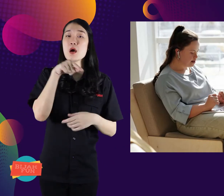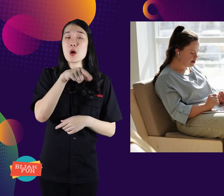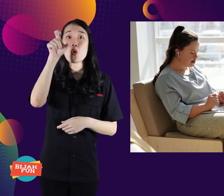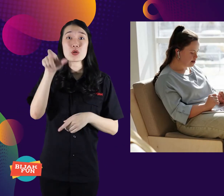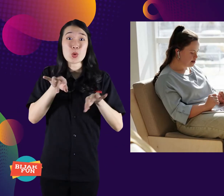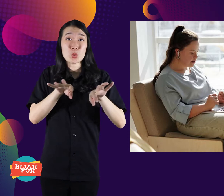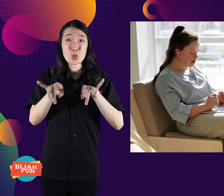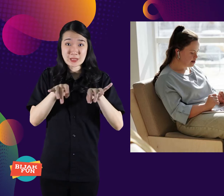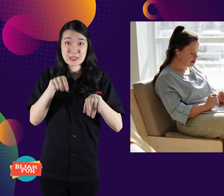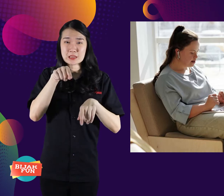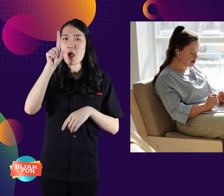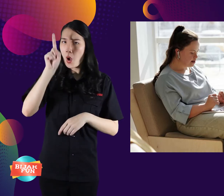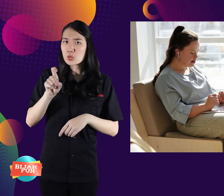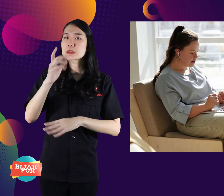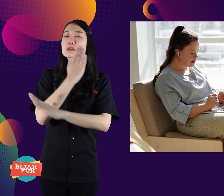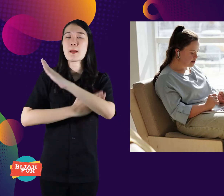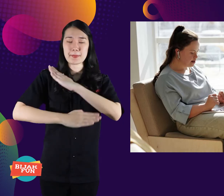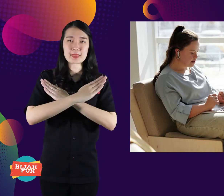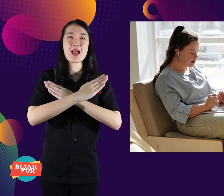Authors must have a disability identity.